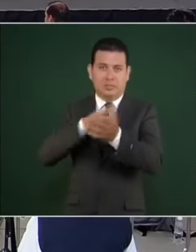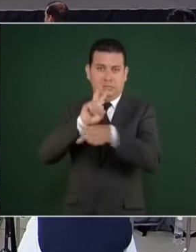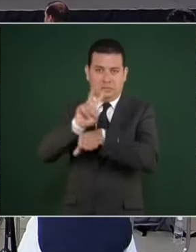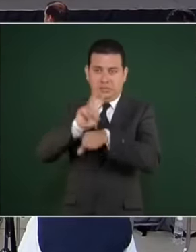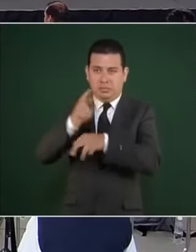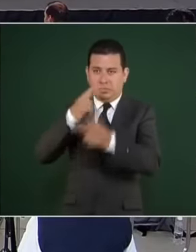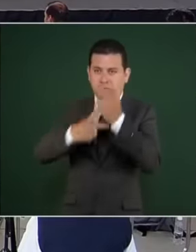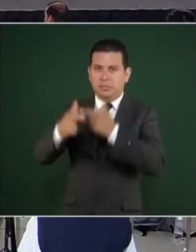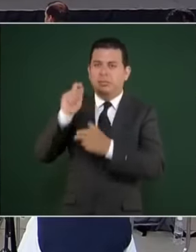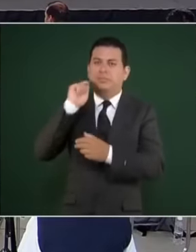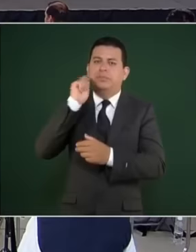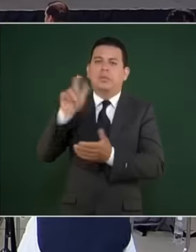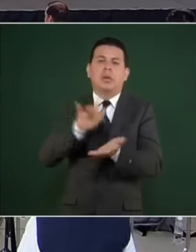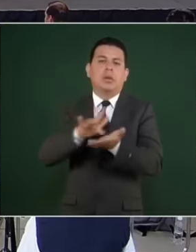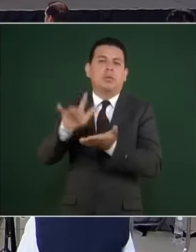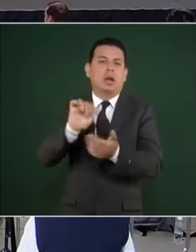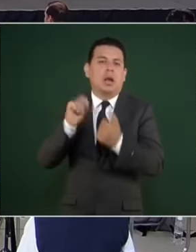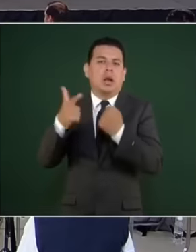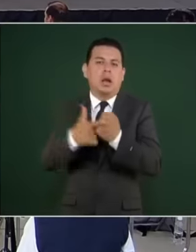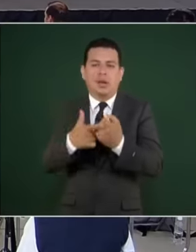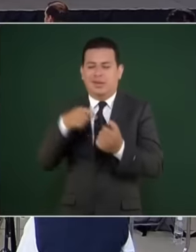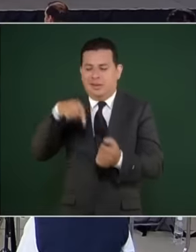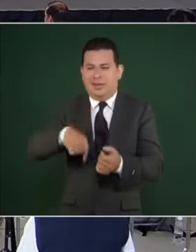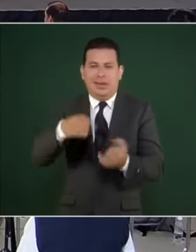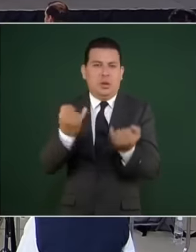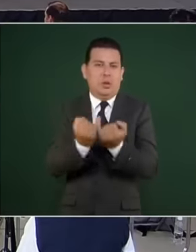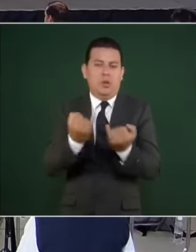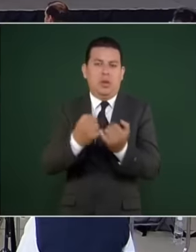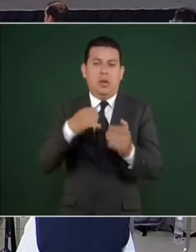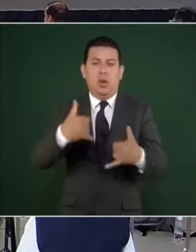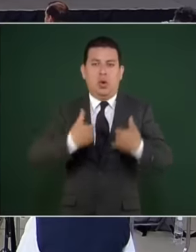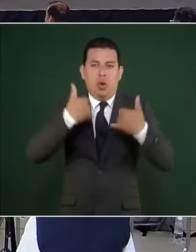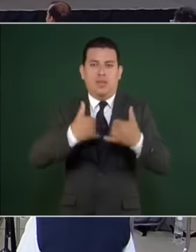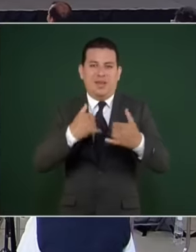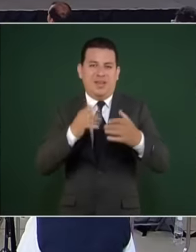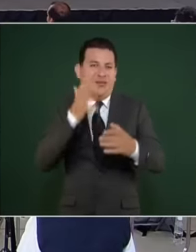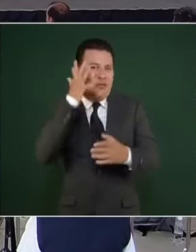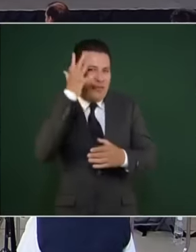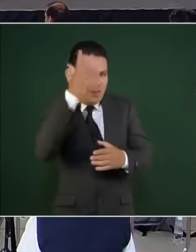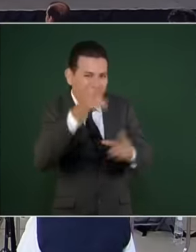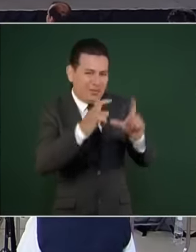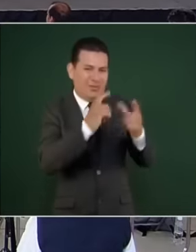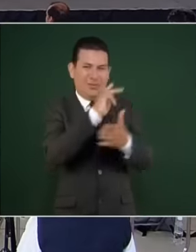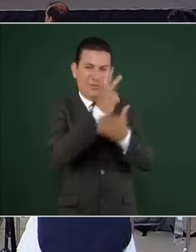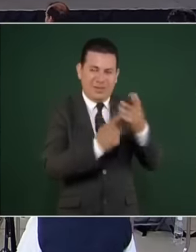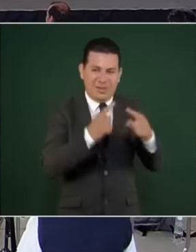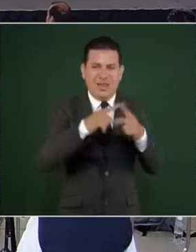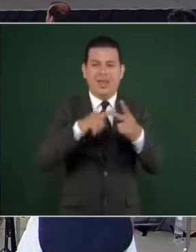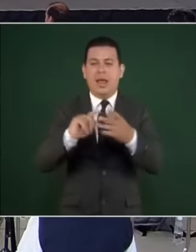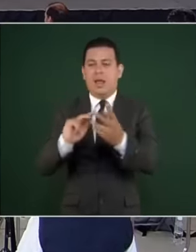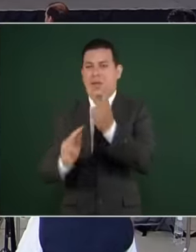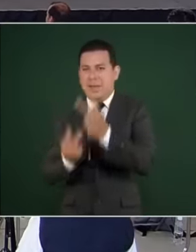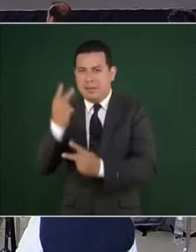has support like the one that is given here as young people, building the future, sowing life, then now